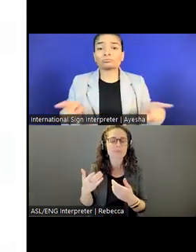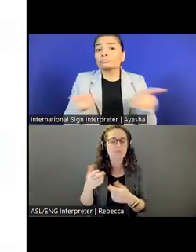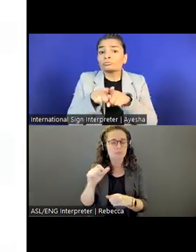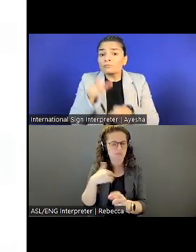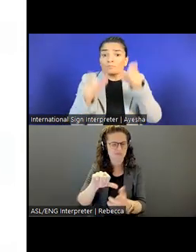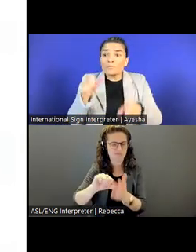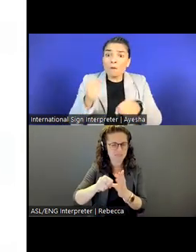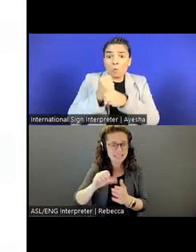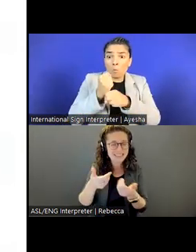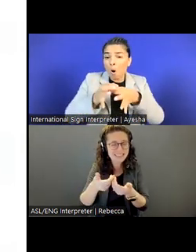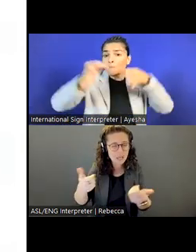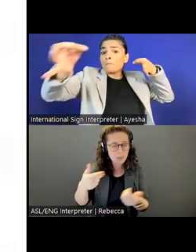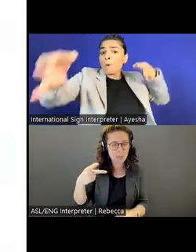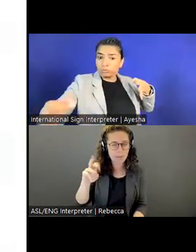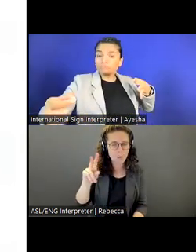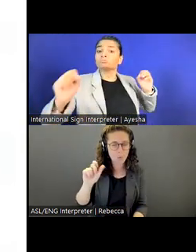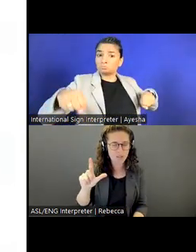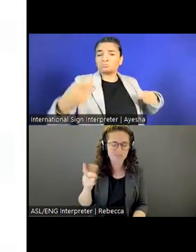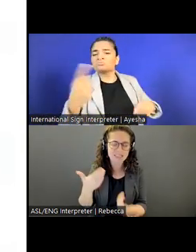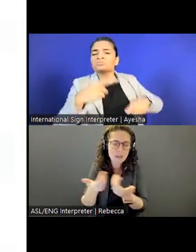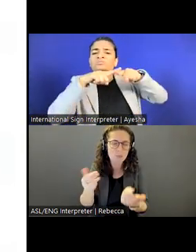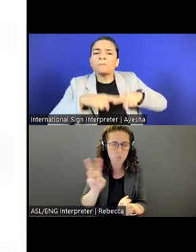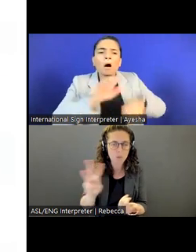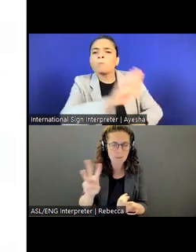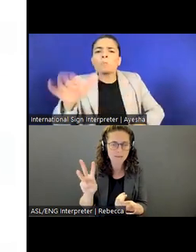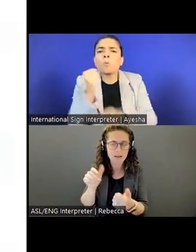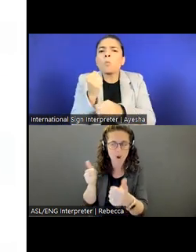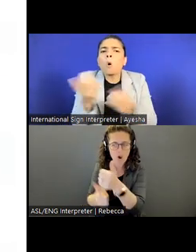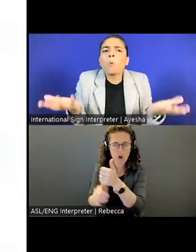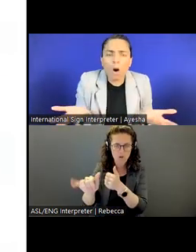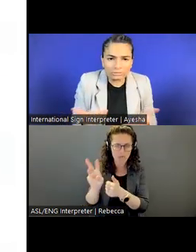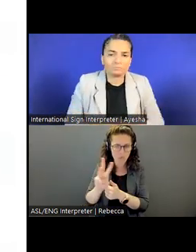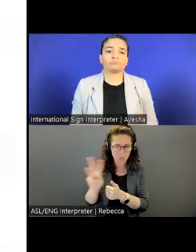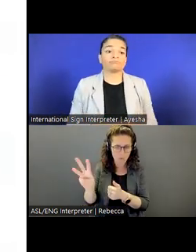Really, a separate website within our careers site for these opportunities.